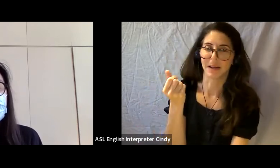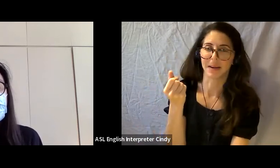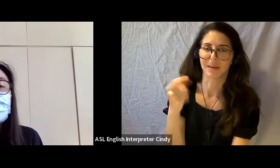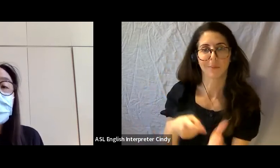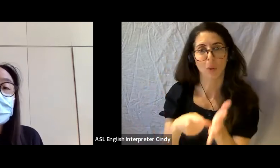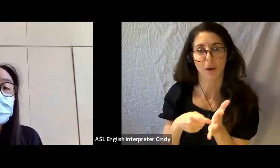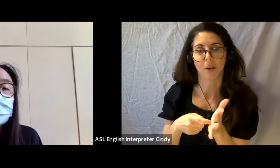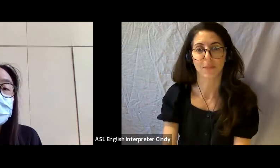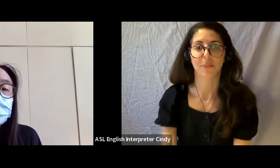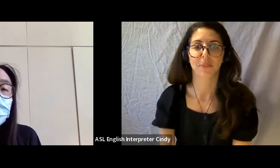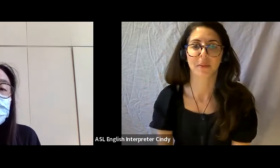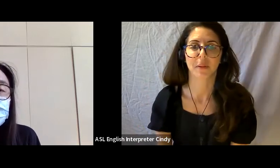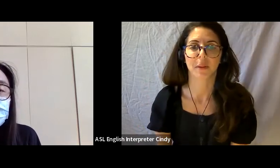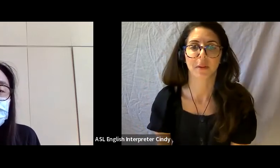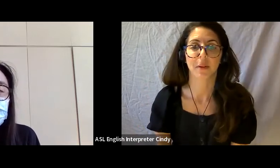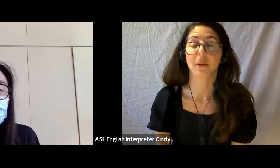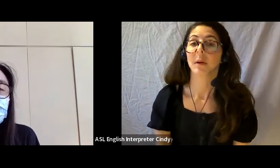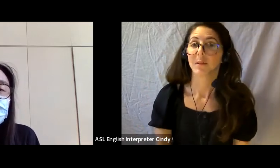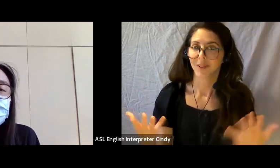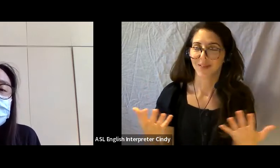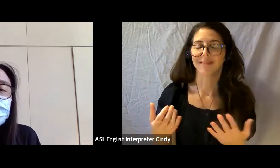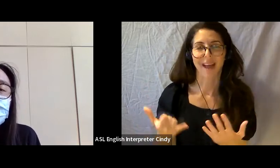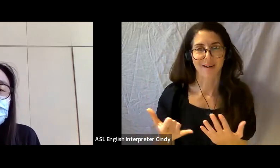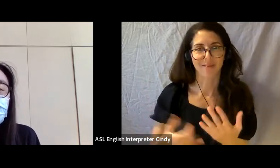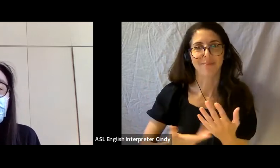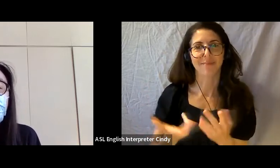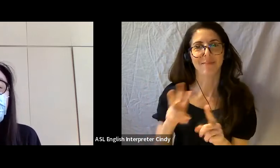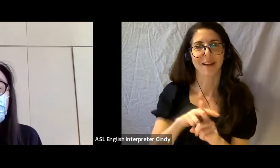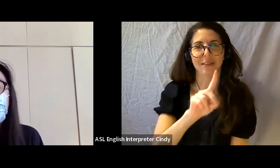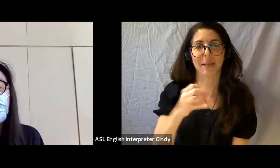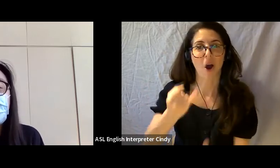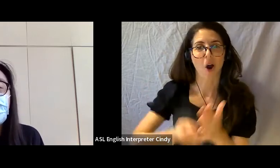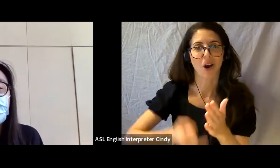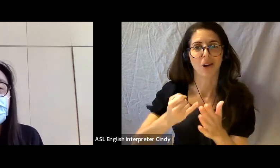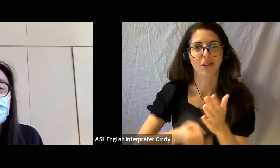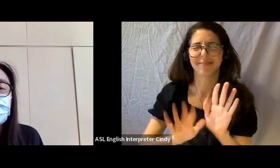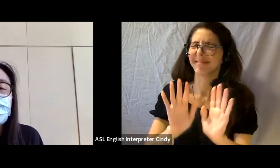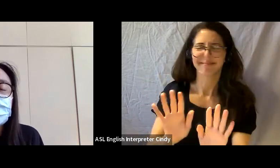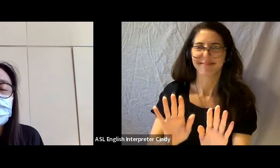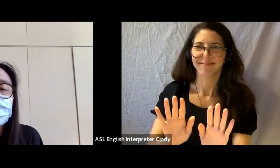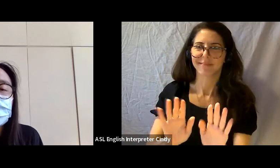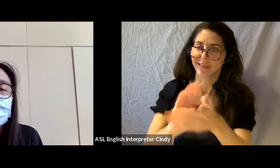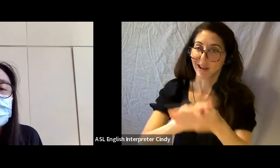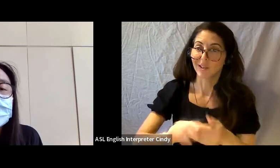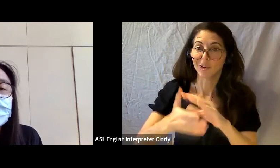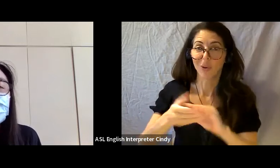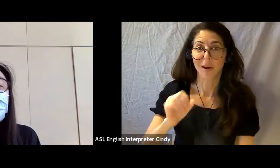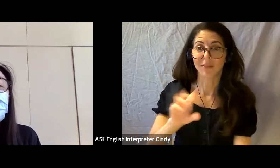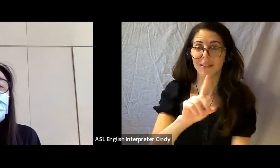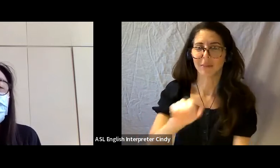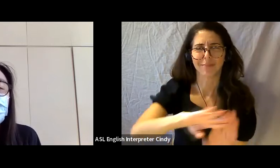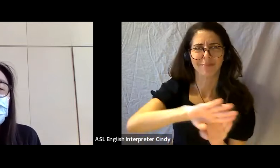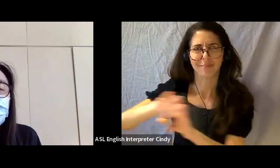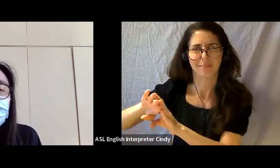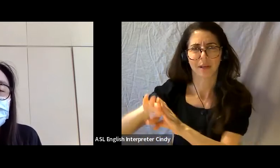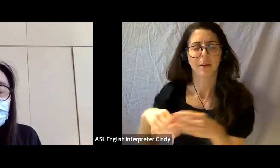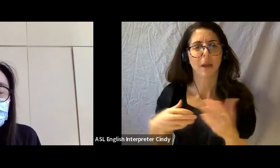This is where disability art comes into play, for its ability to counter that single story narrative of disability and helps us imagine stories of a different flavour.